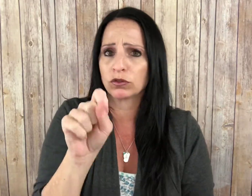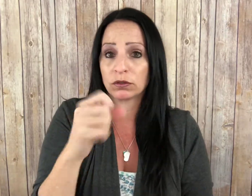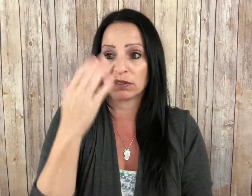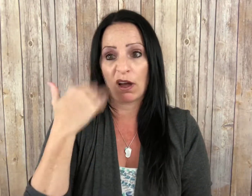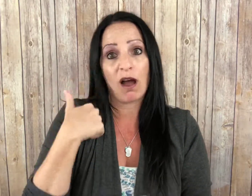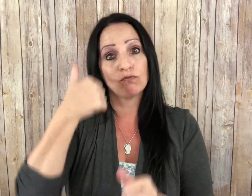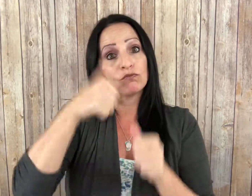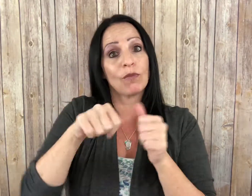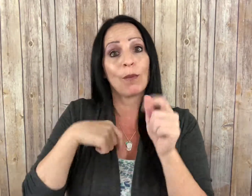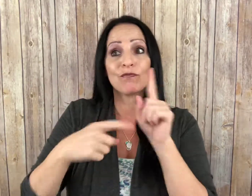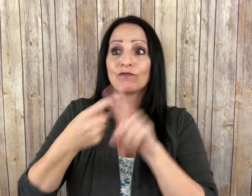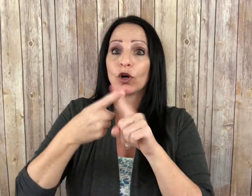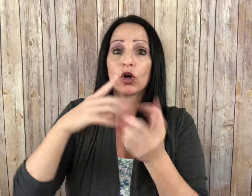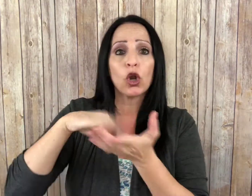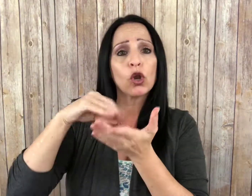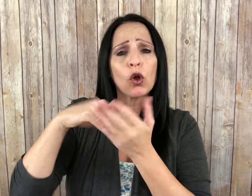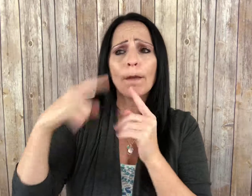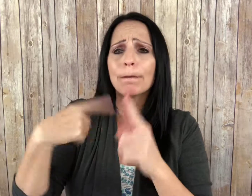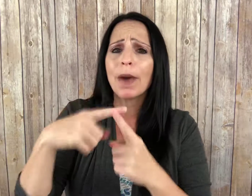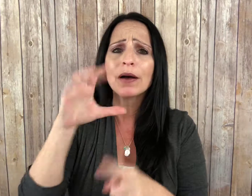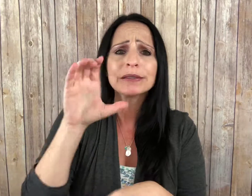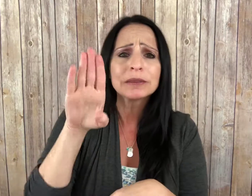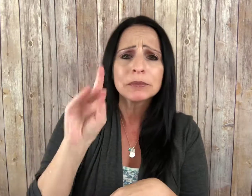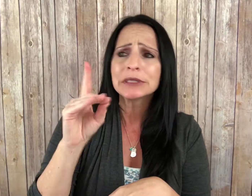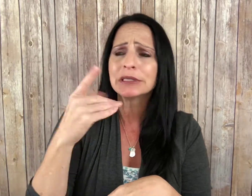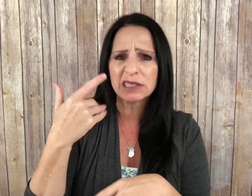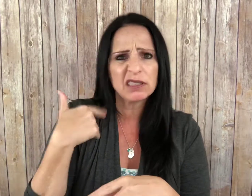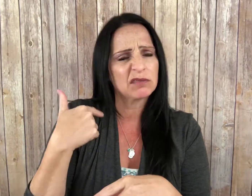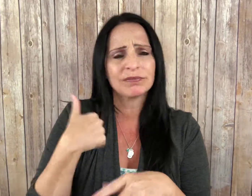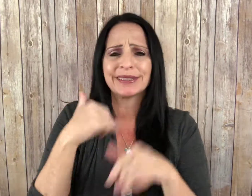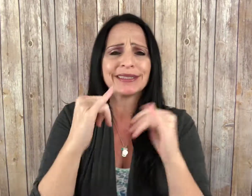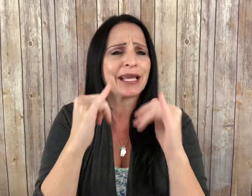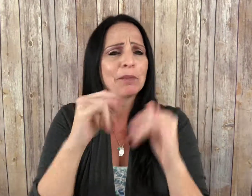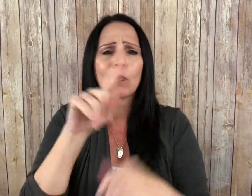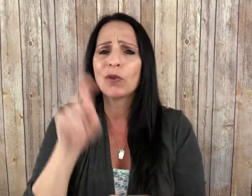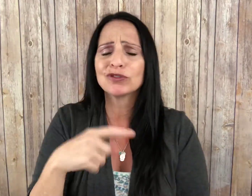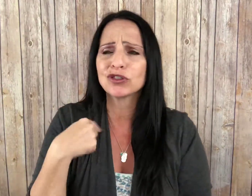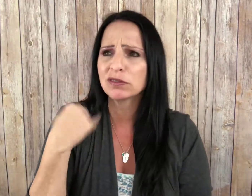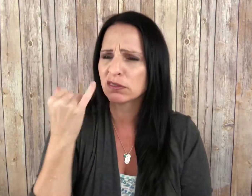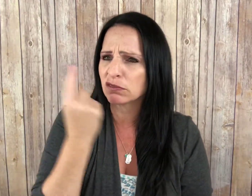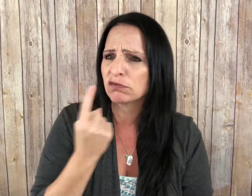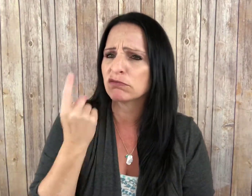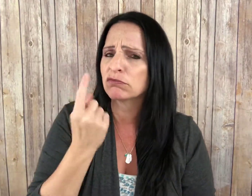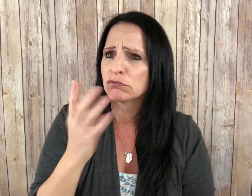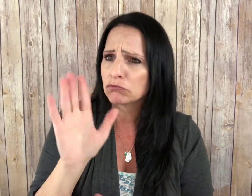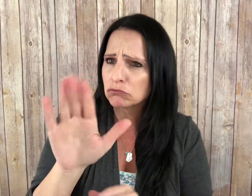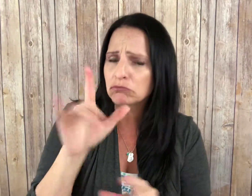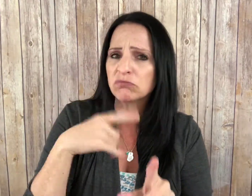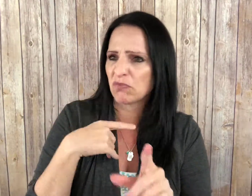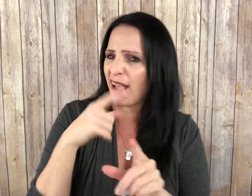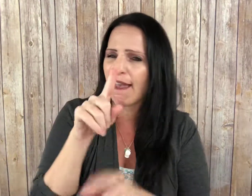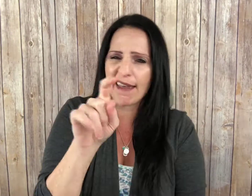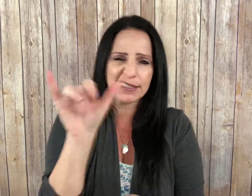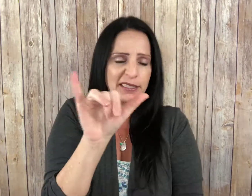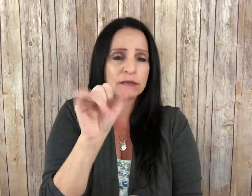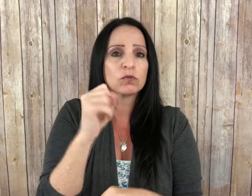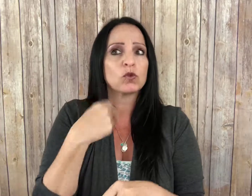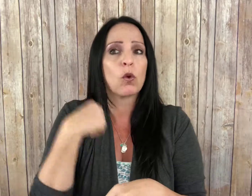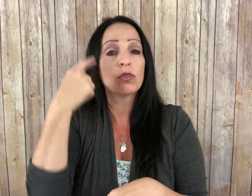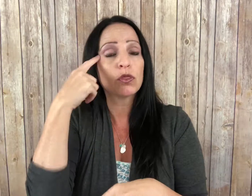I remember having the same exact questions when I first learned about CBD.